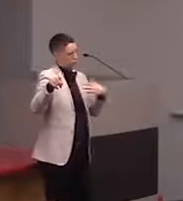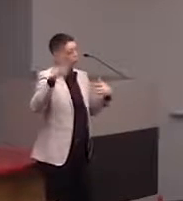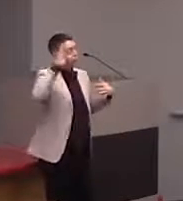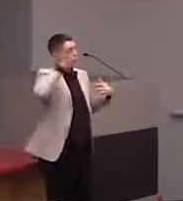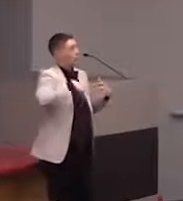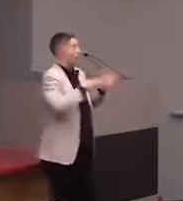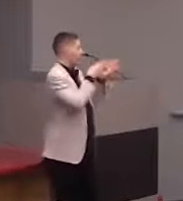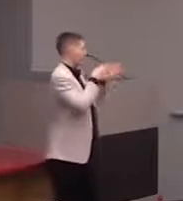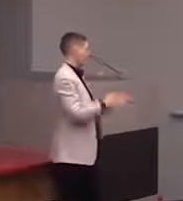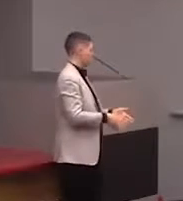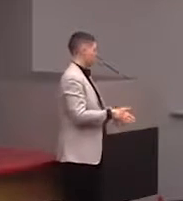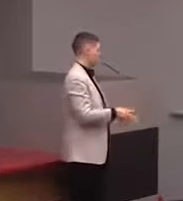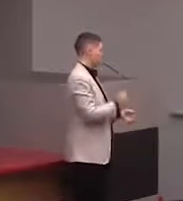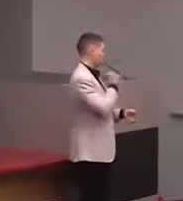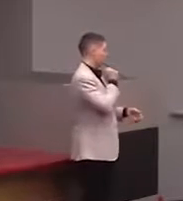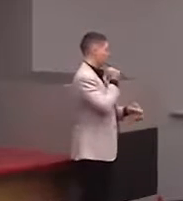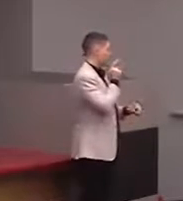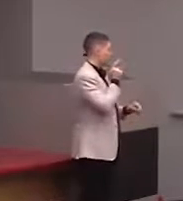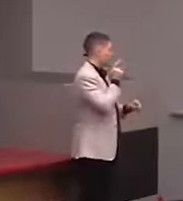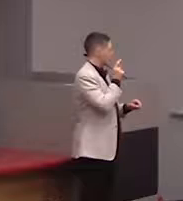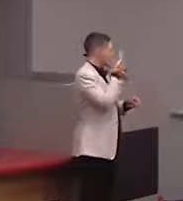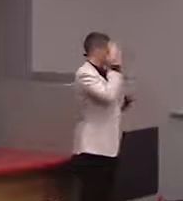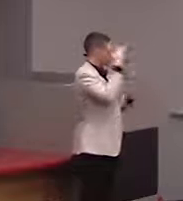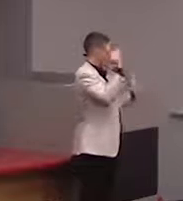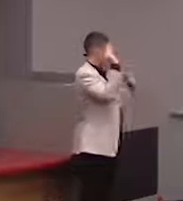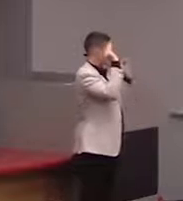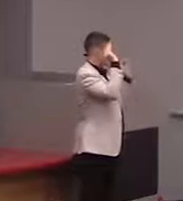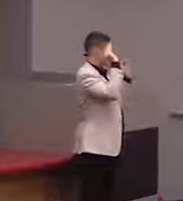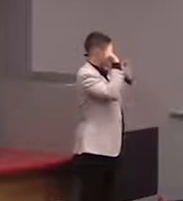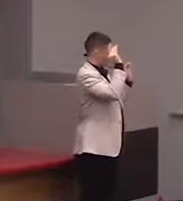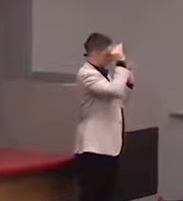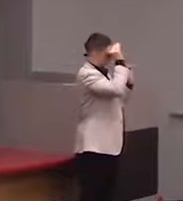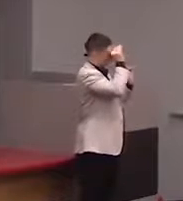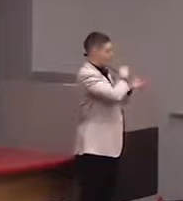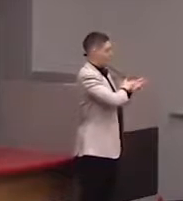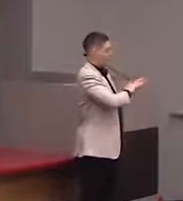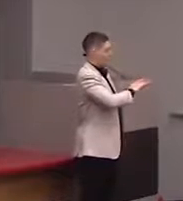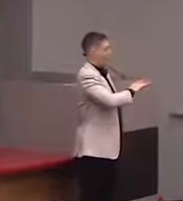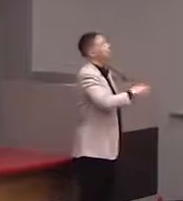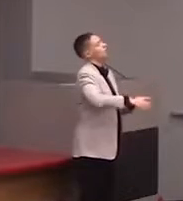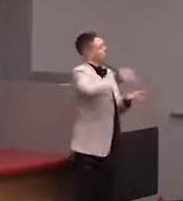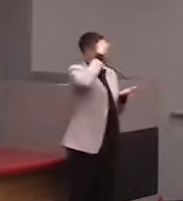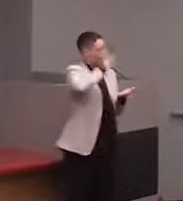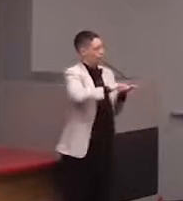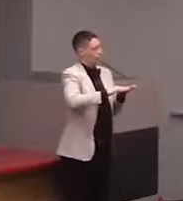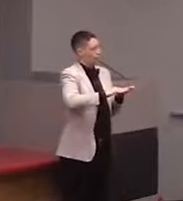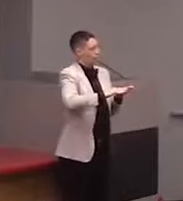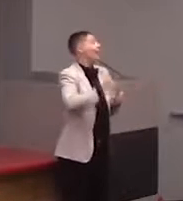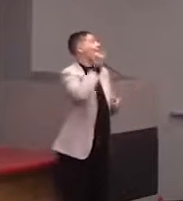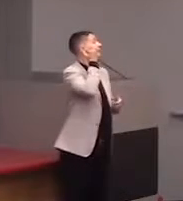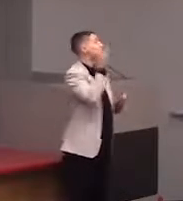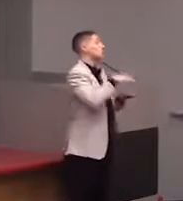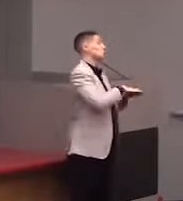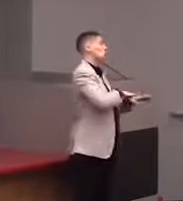tactile acuity from a non-braille reader to a braille reader, and we know that we can improve from being a slow braille reader to being a fast one. So I think the answer to your question is yes, as long as you're working with the part of the body that has the right sense,